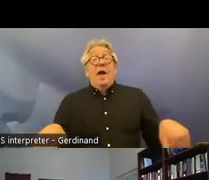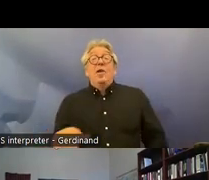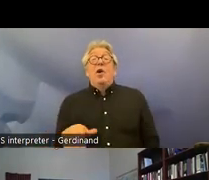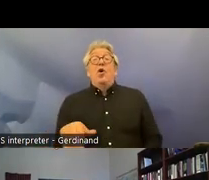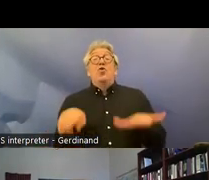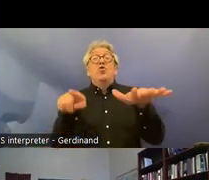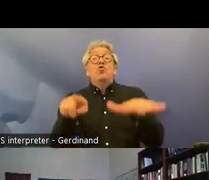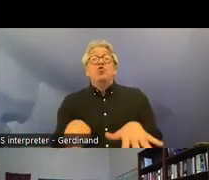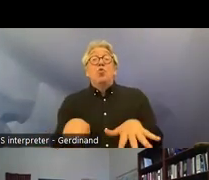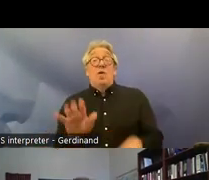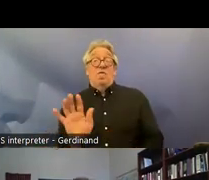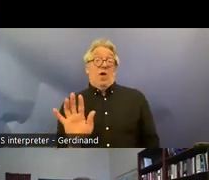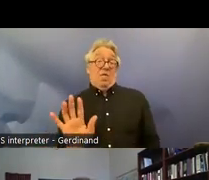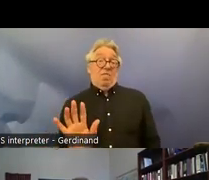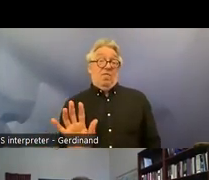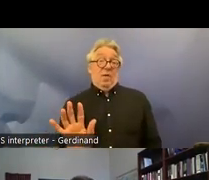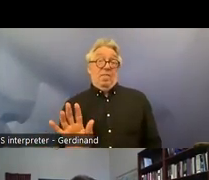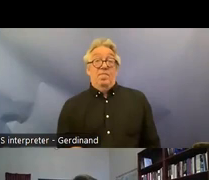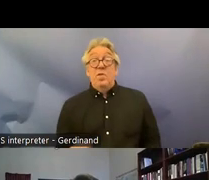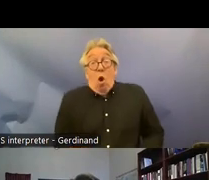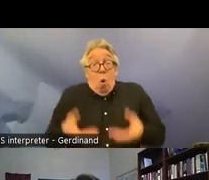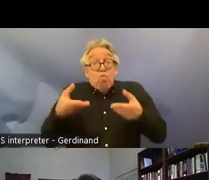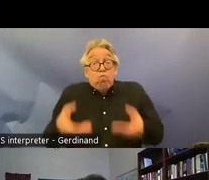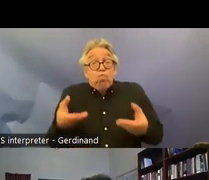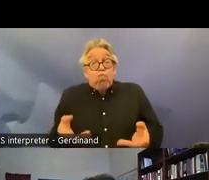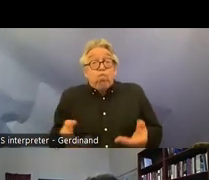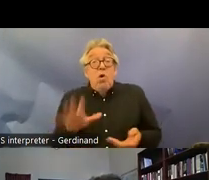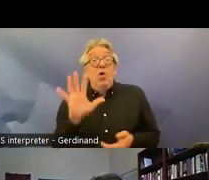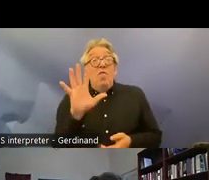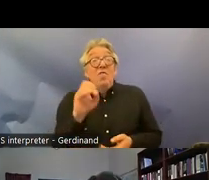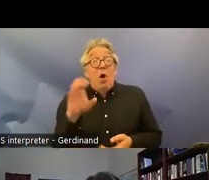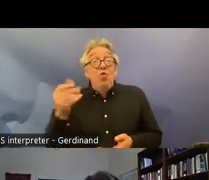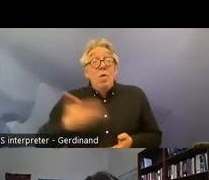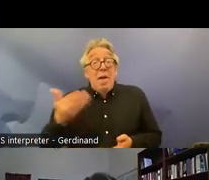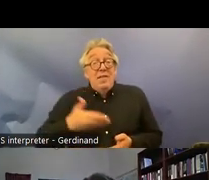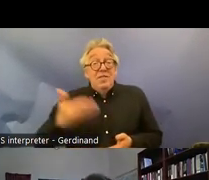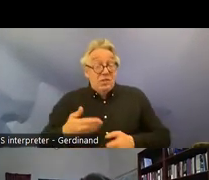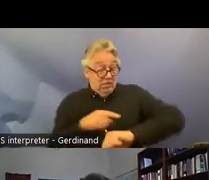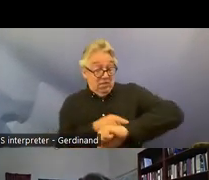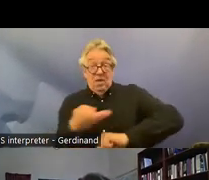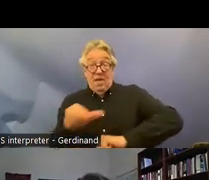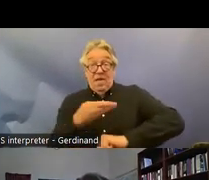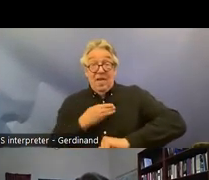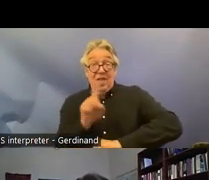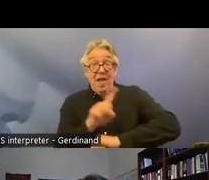June it is 500 pages long I have 11 minutes to summarize it so it will be